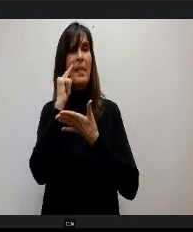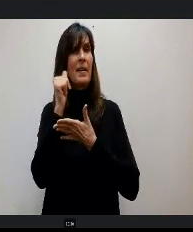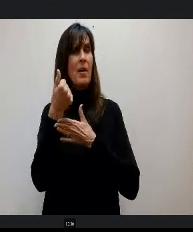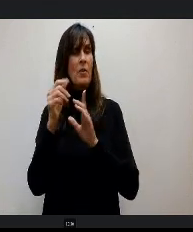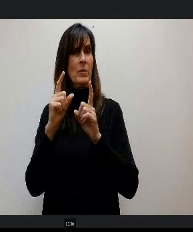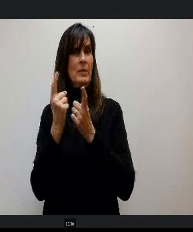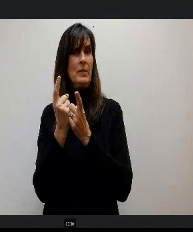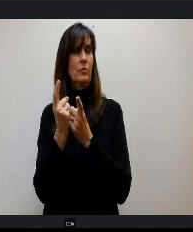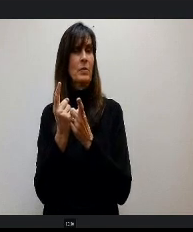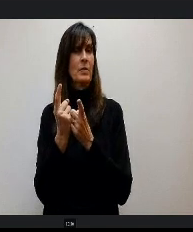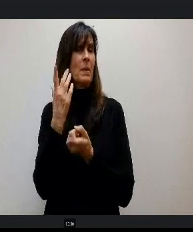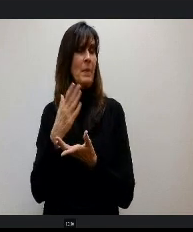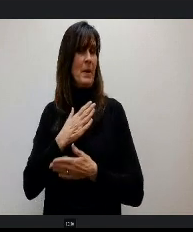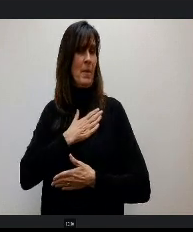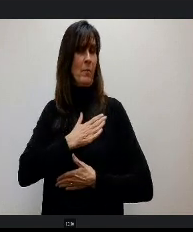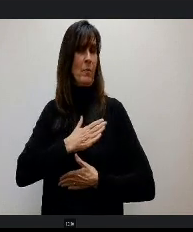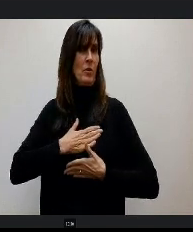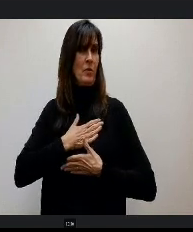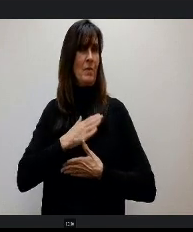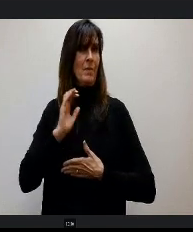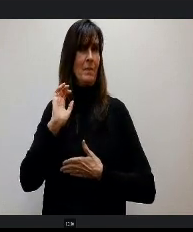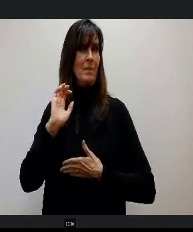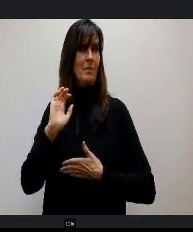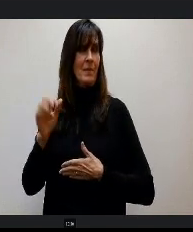appreciate having that codified as well and not just relying on.